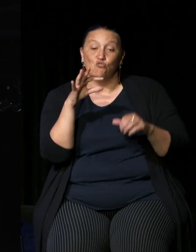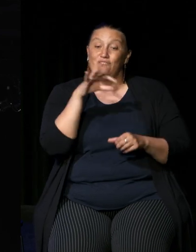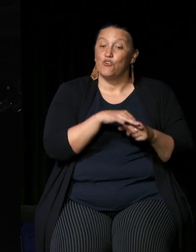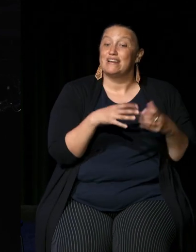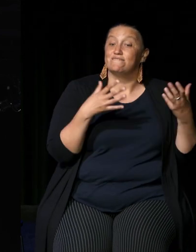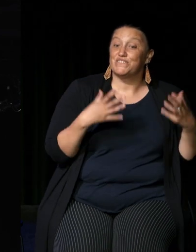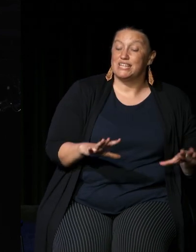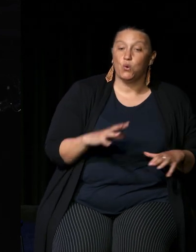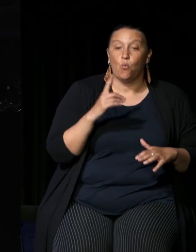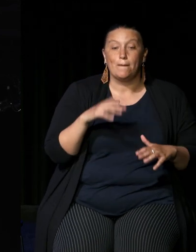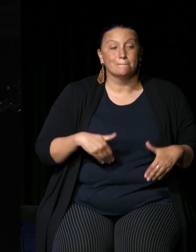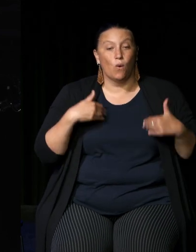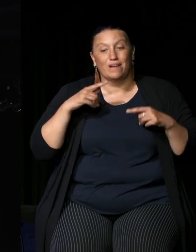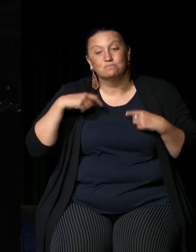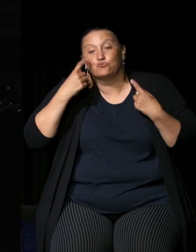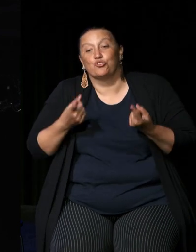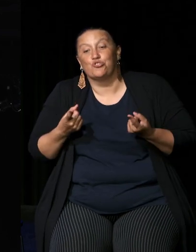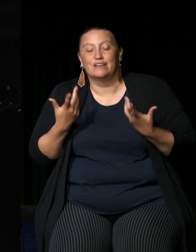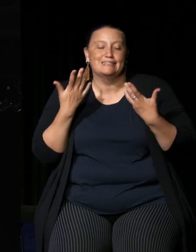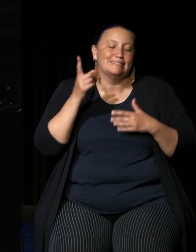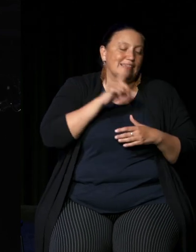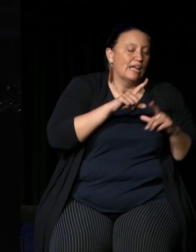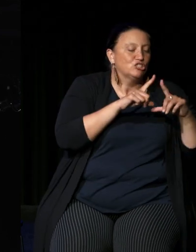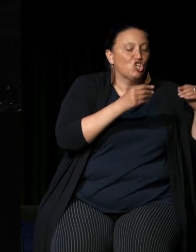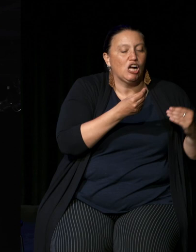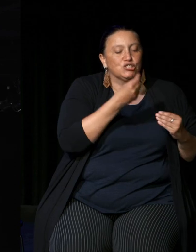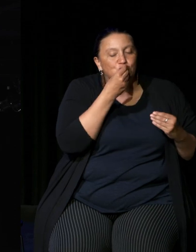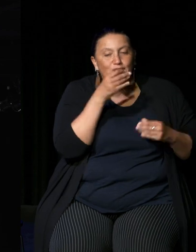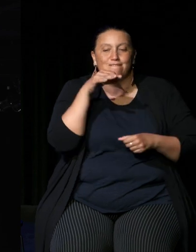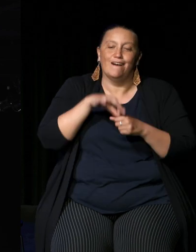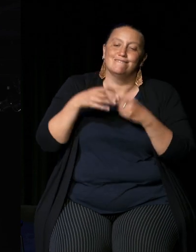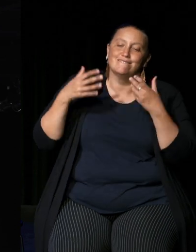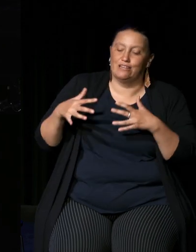you've been out having a sausage yesterday you voted the votes have all come in there's been